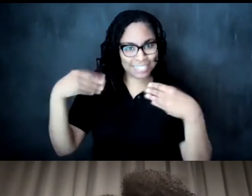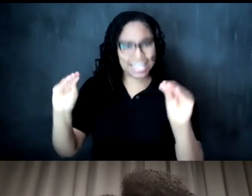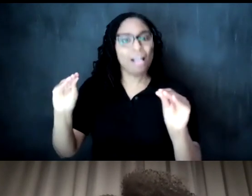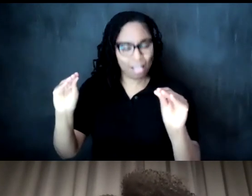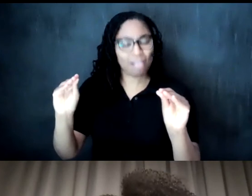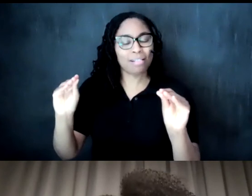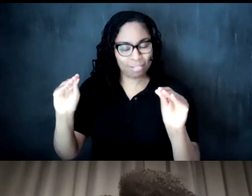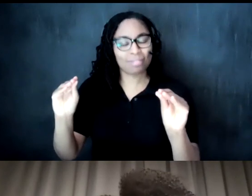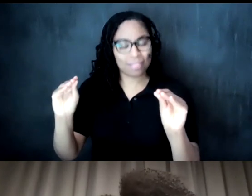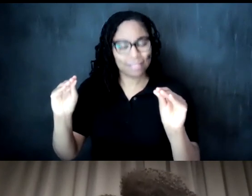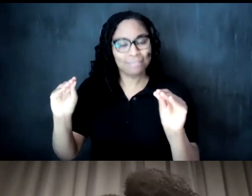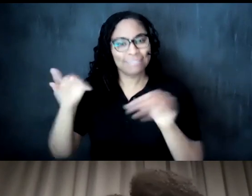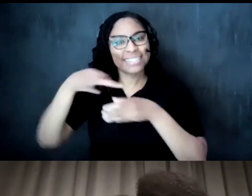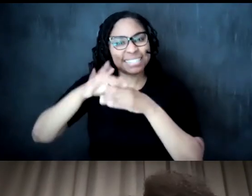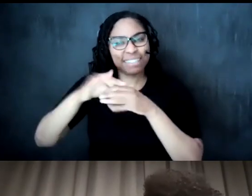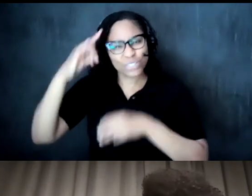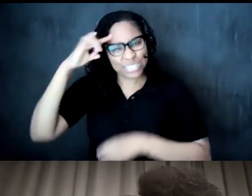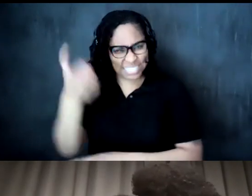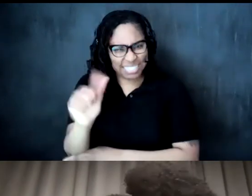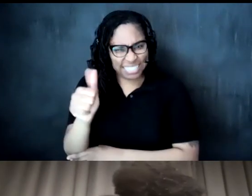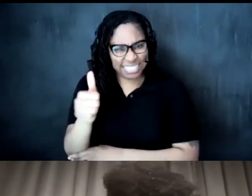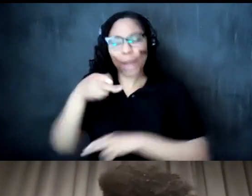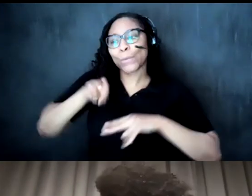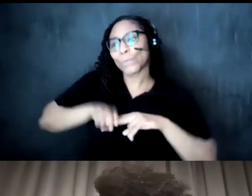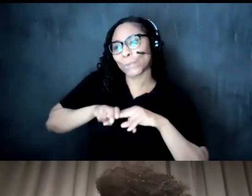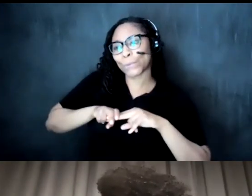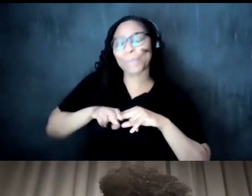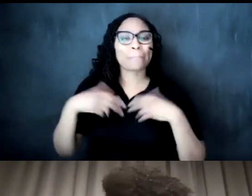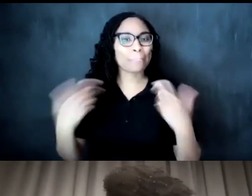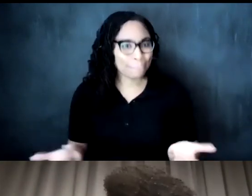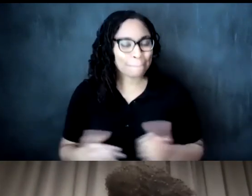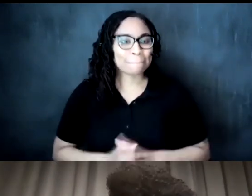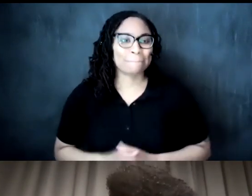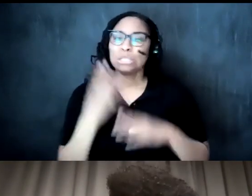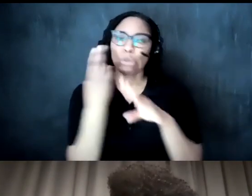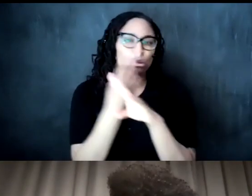two not ten dollars ten cent so um i don't i don't think that they use it as a primary